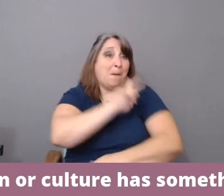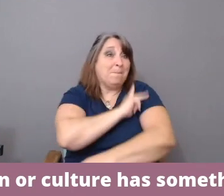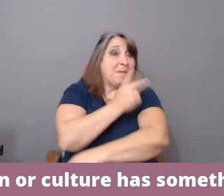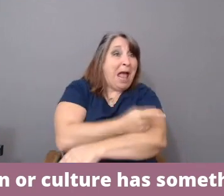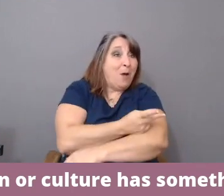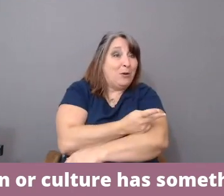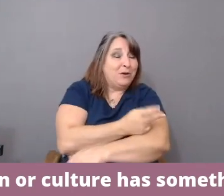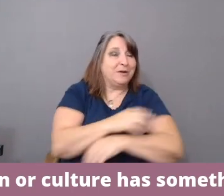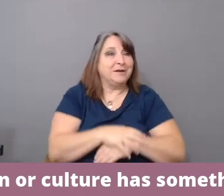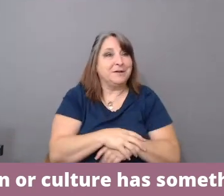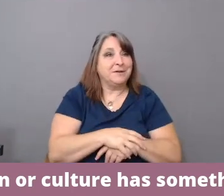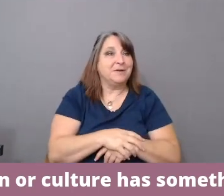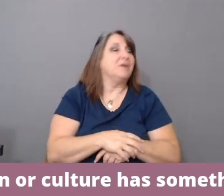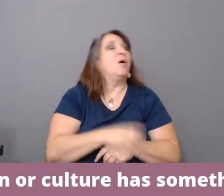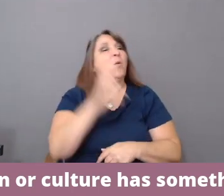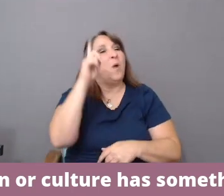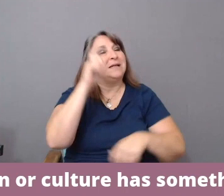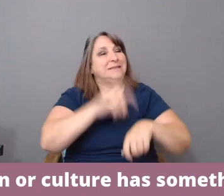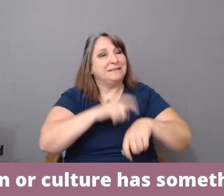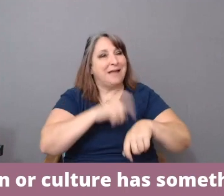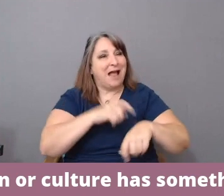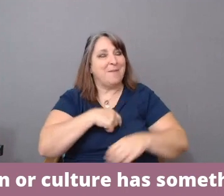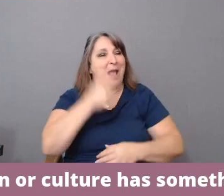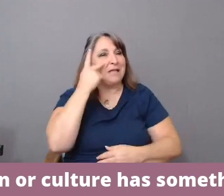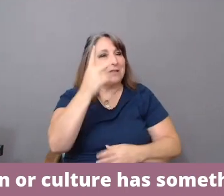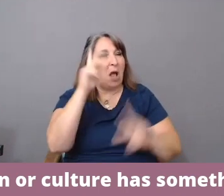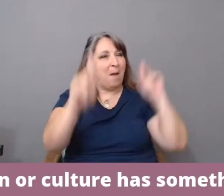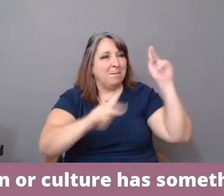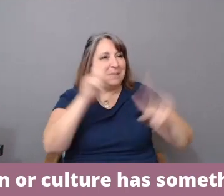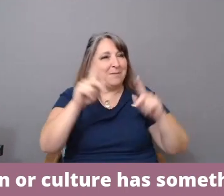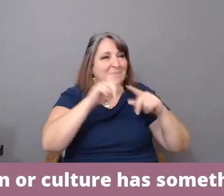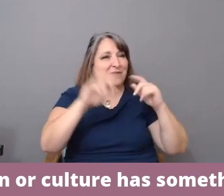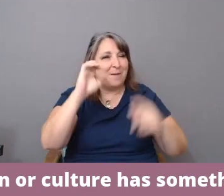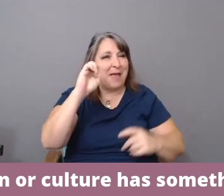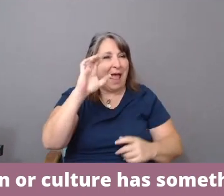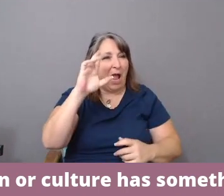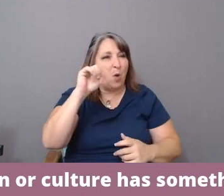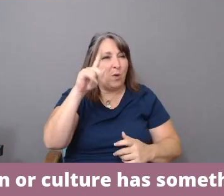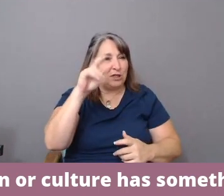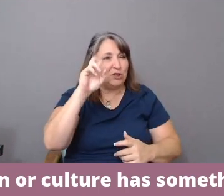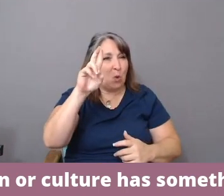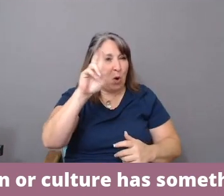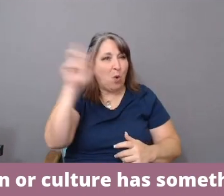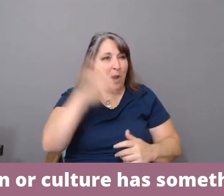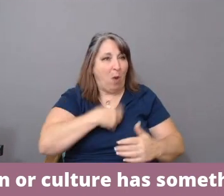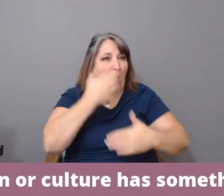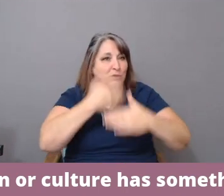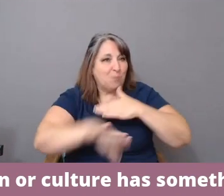I saw once that people from Ecuador, where I was born,